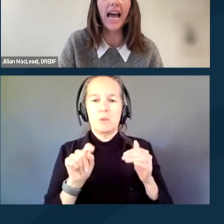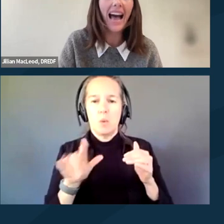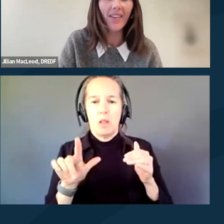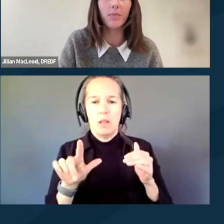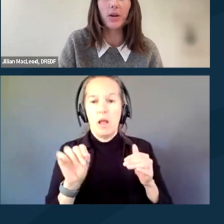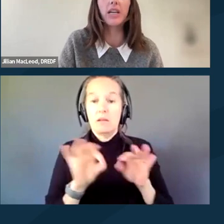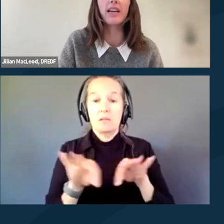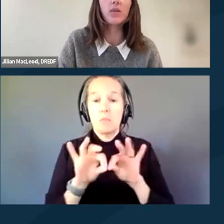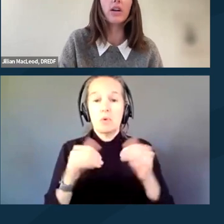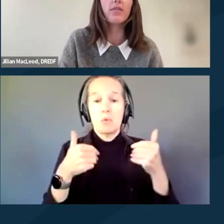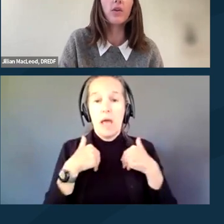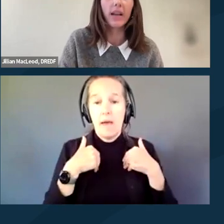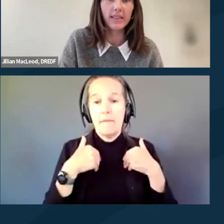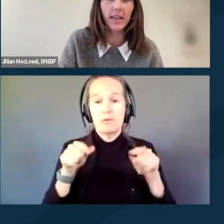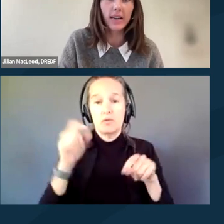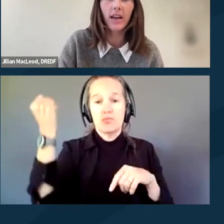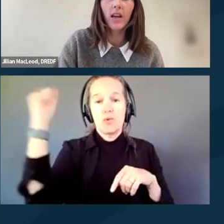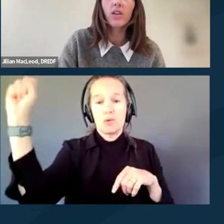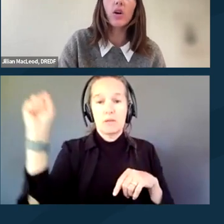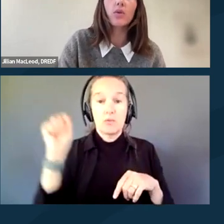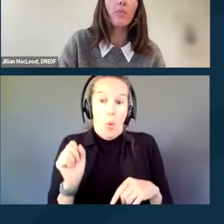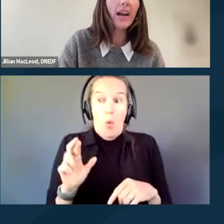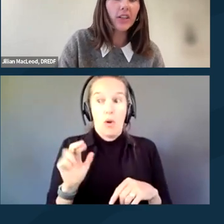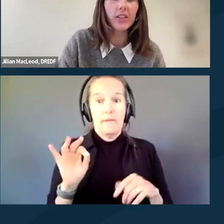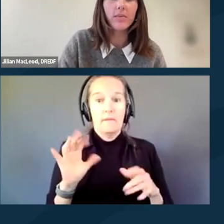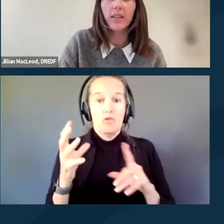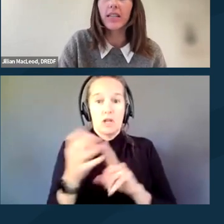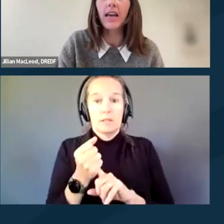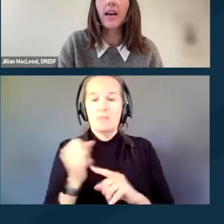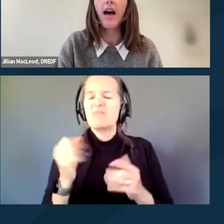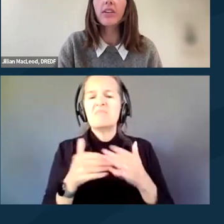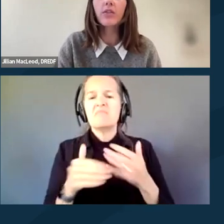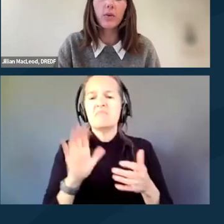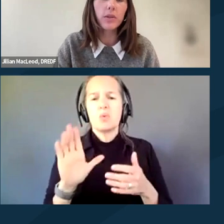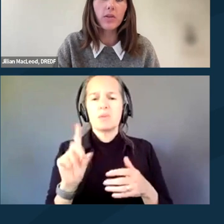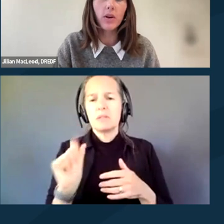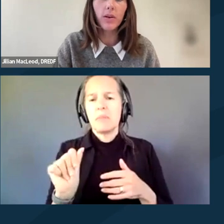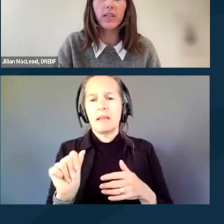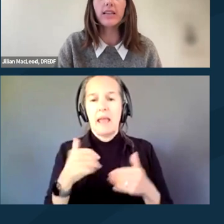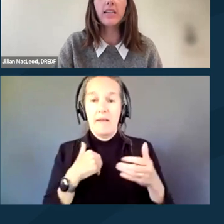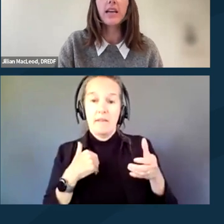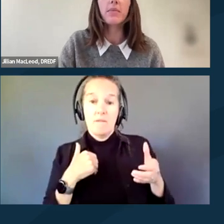to have at a protest or if arrested. So no matter your disability, having your phone with you at a protest,